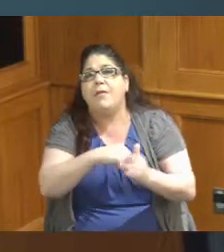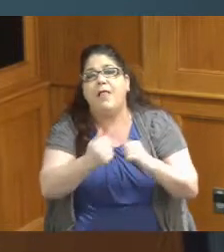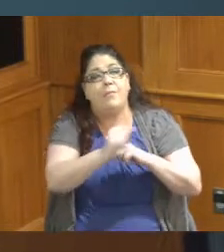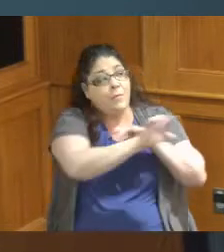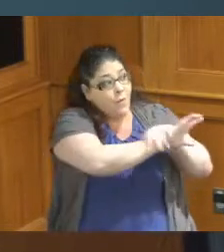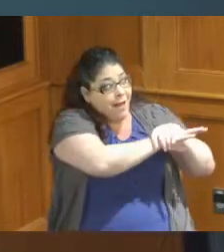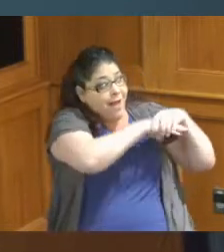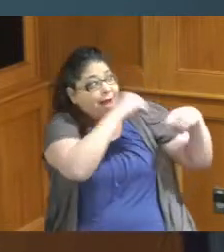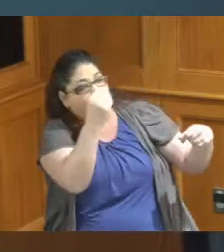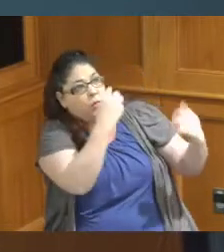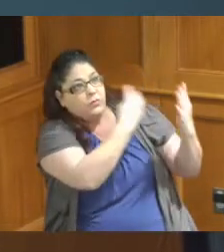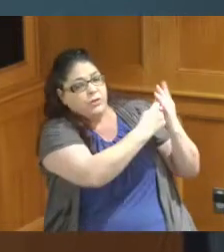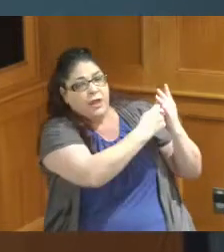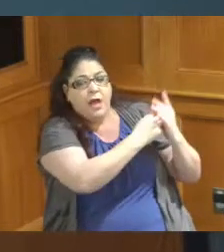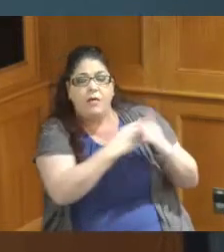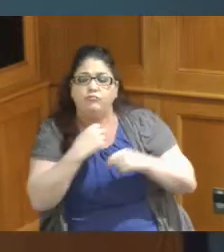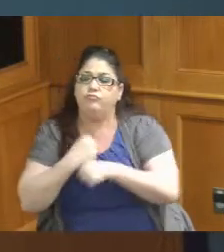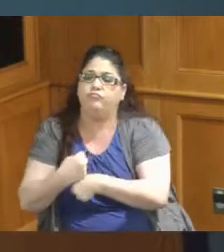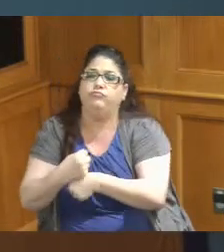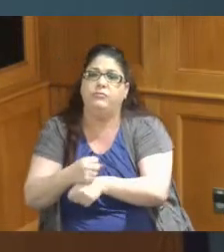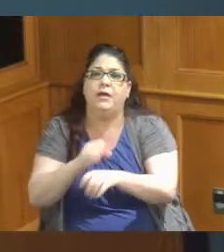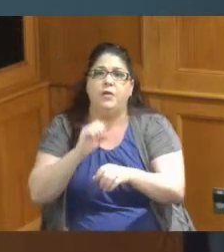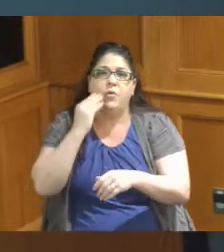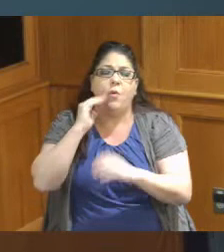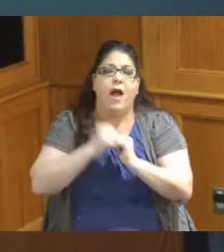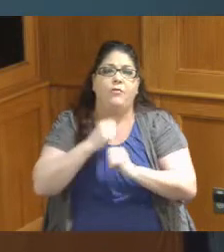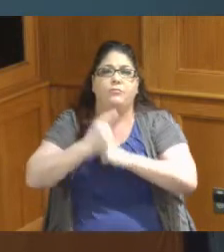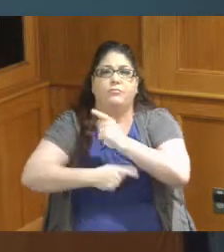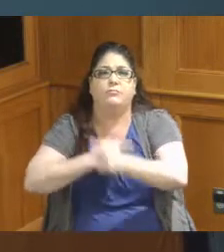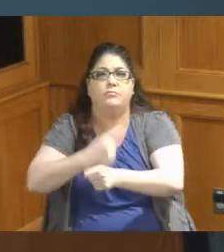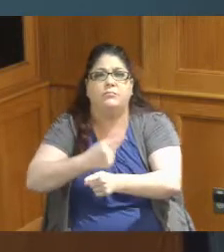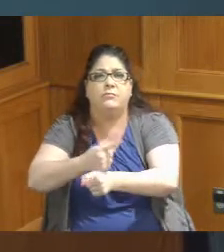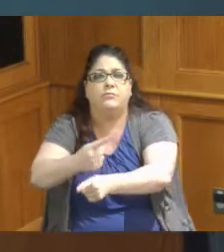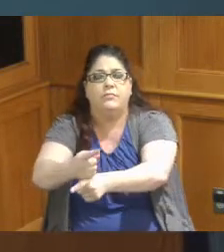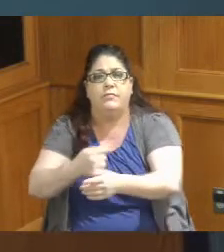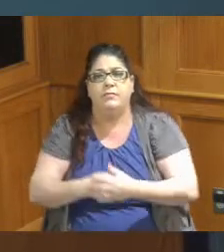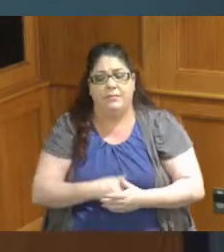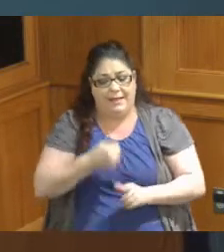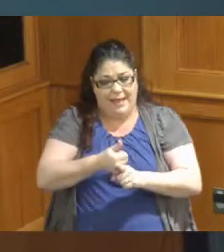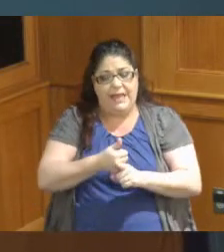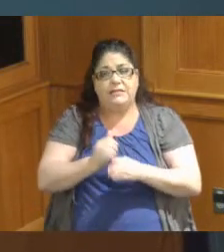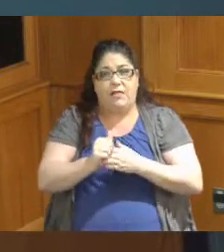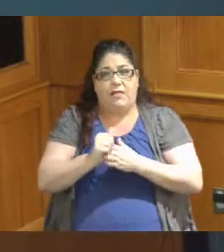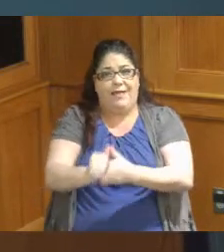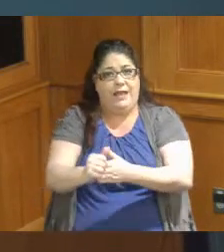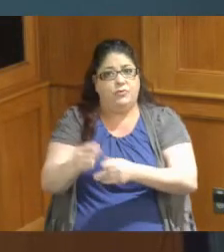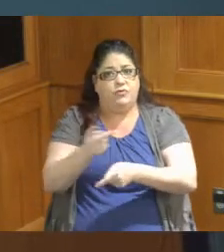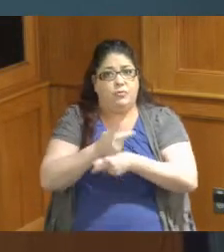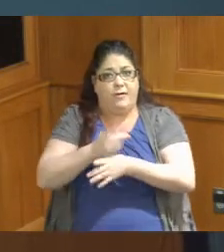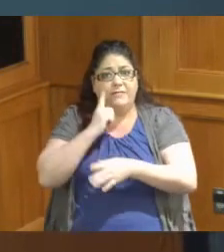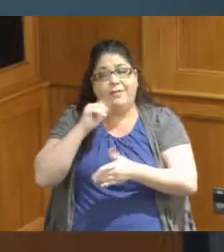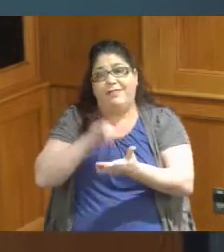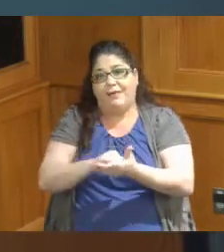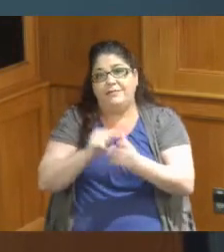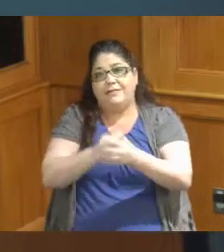and he was the Lead Supervisor on the he is the Lead Supervisor on this expansion of the Easter